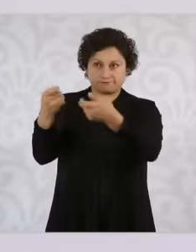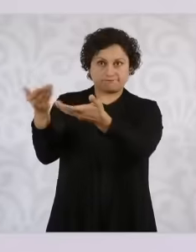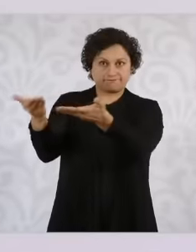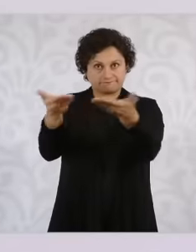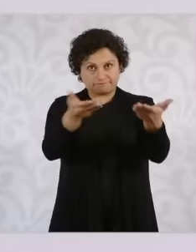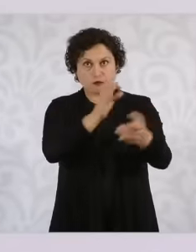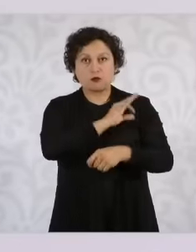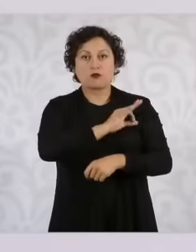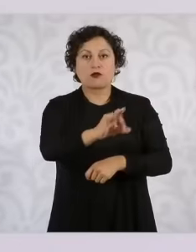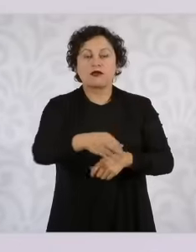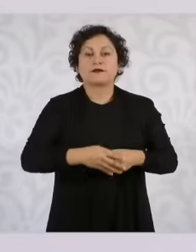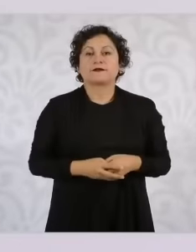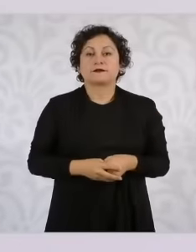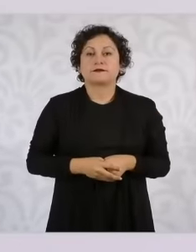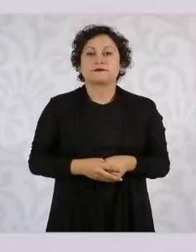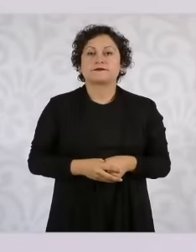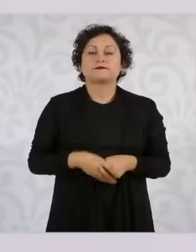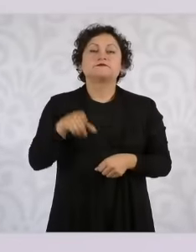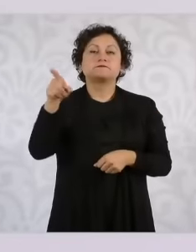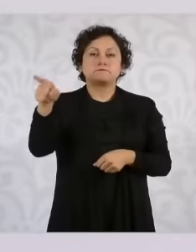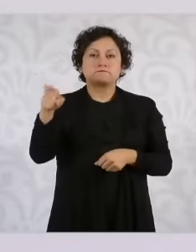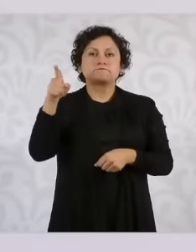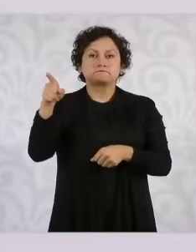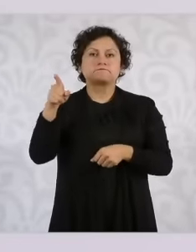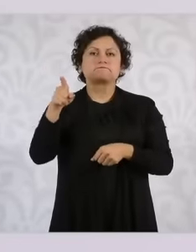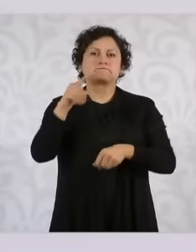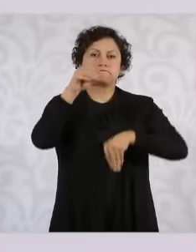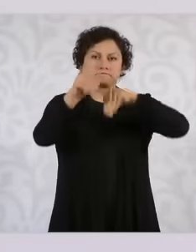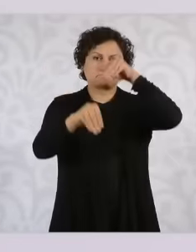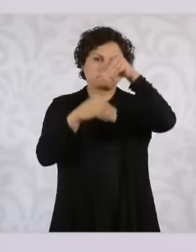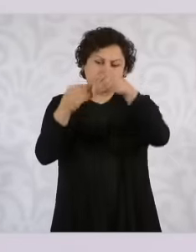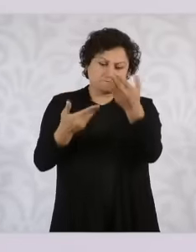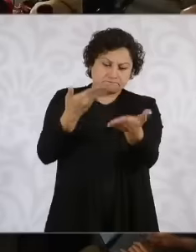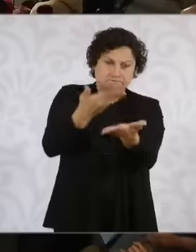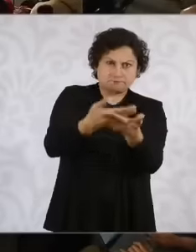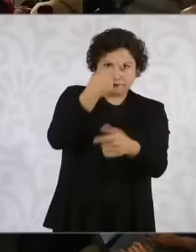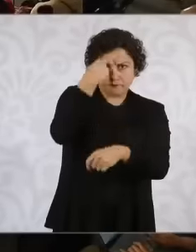to make a comprehensive approach to improve the National Immigration Institute and Mr.